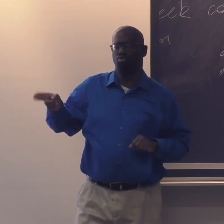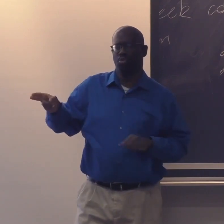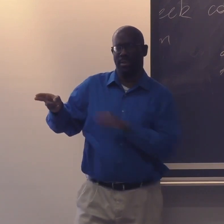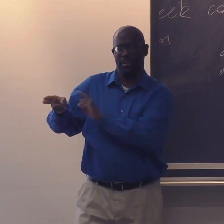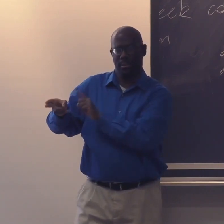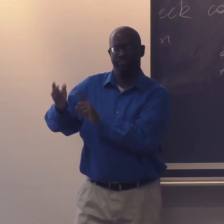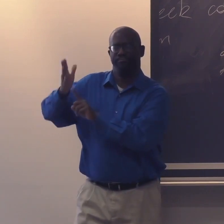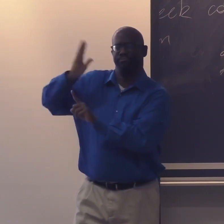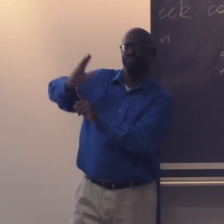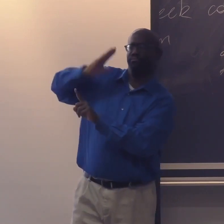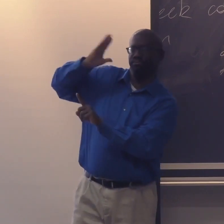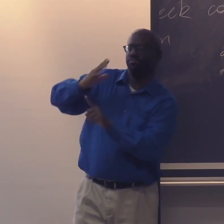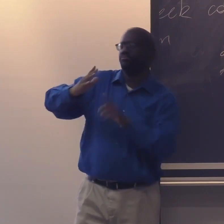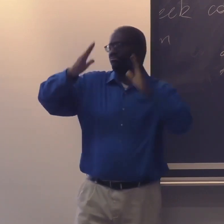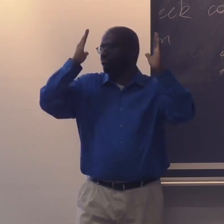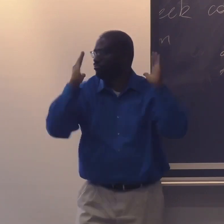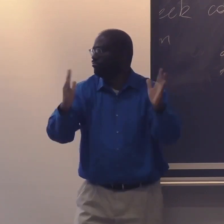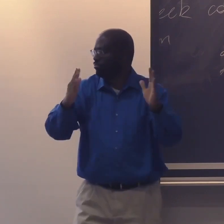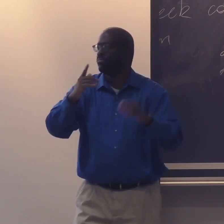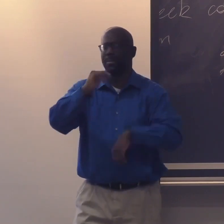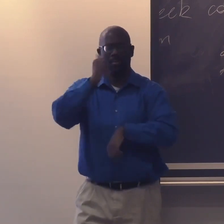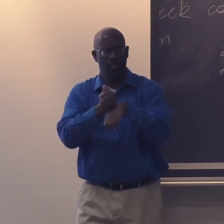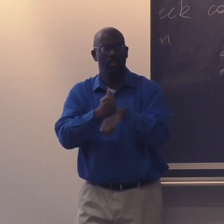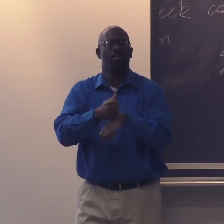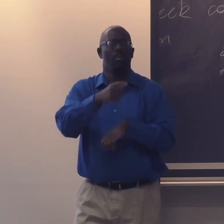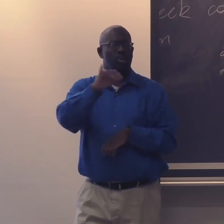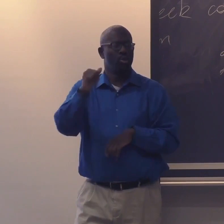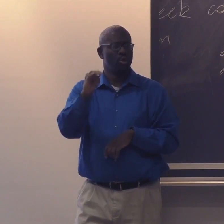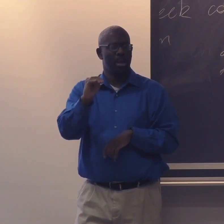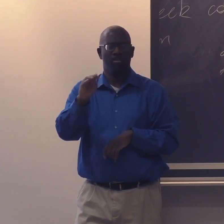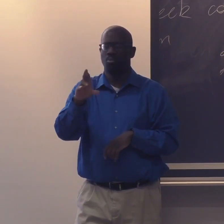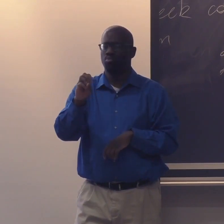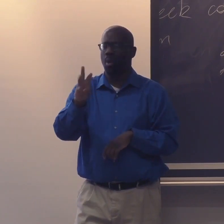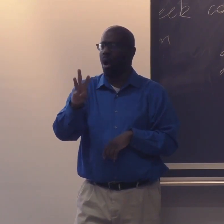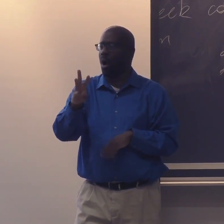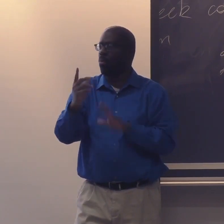As you may remember, historically, there